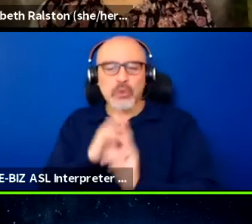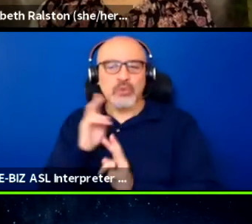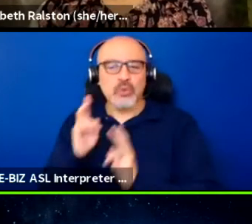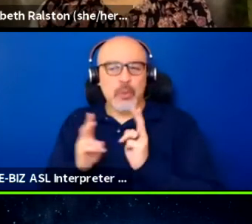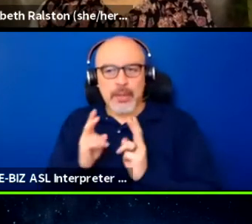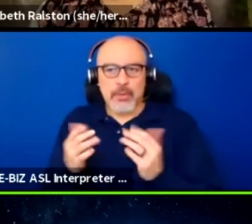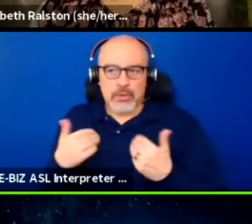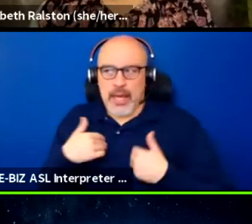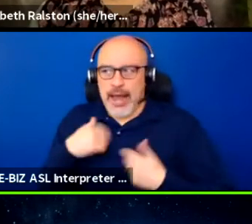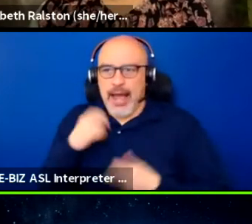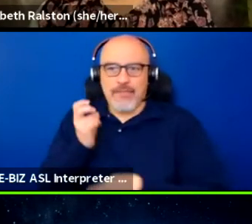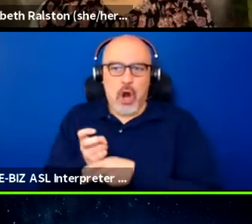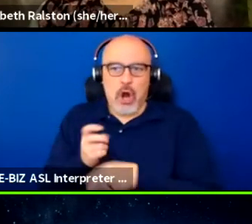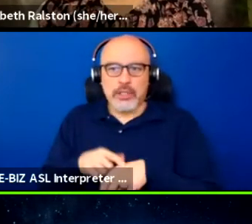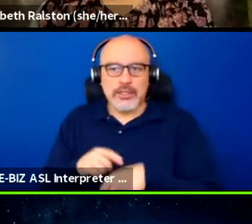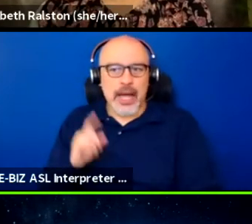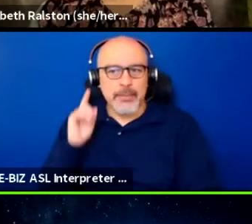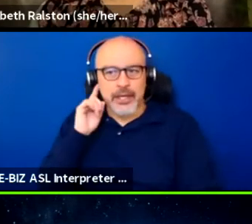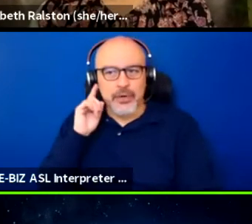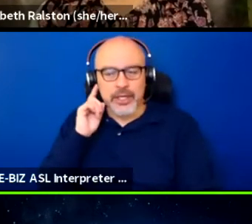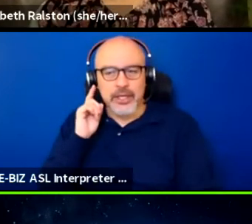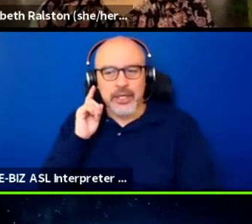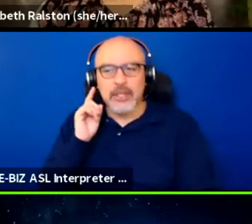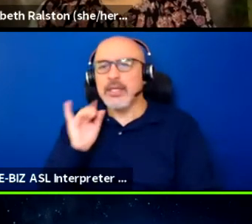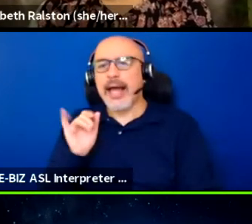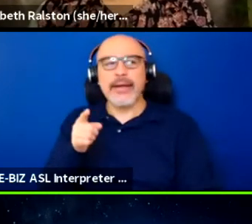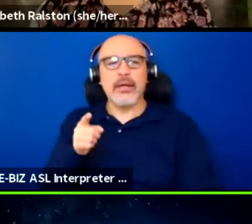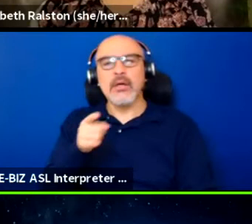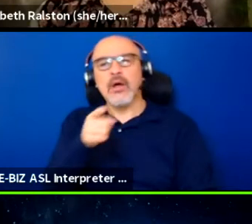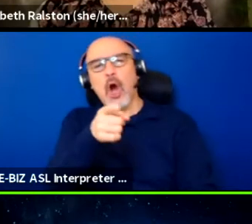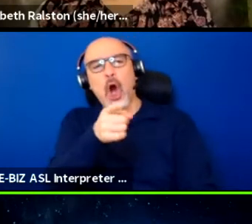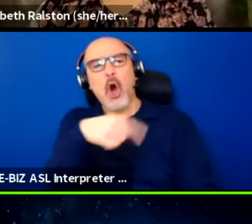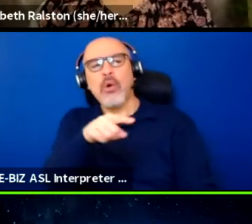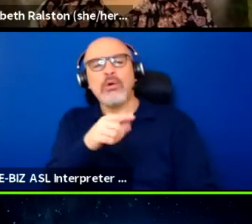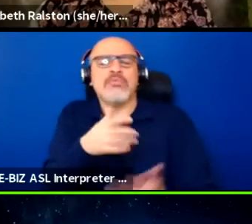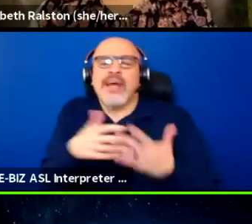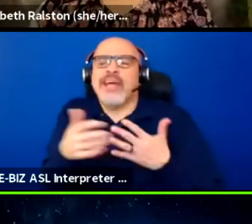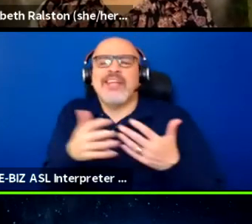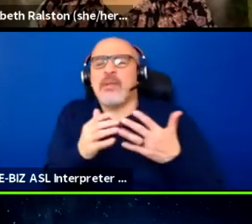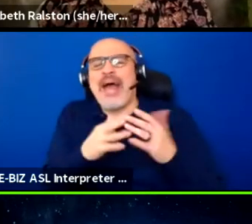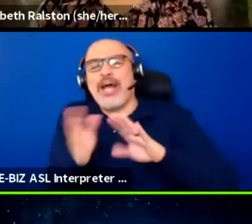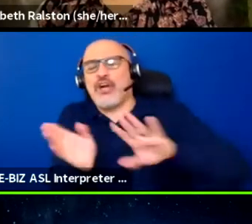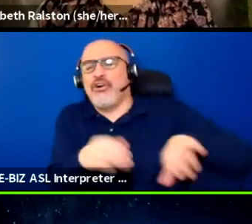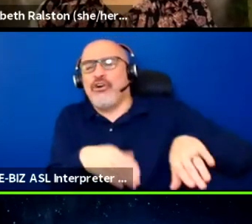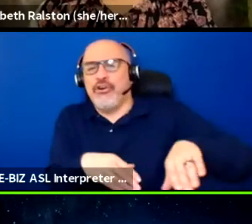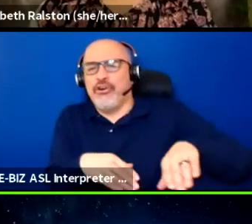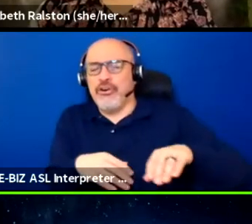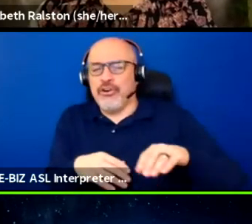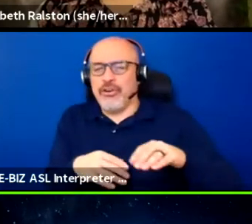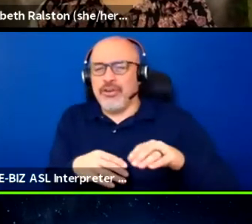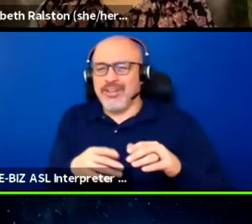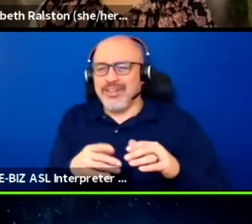It's like, it's basically saying that you don't matter, and so much so that we want to, like,